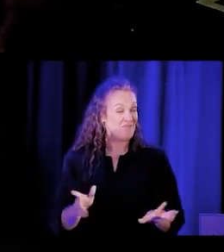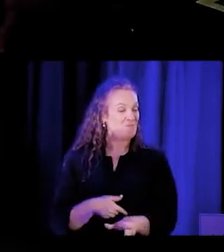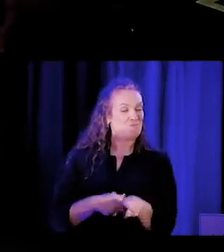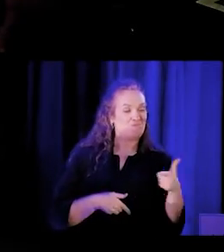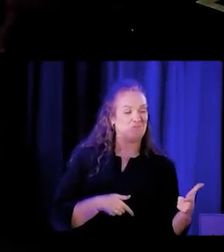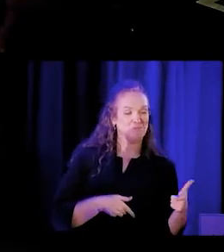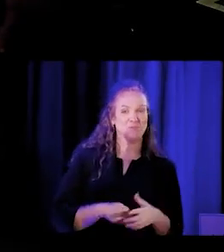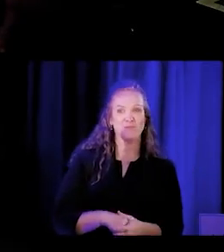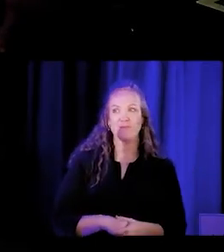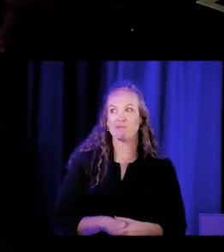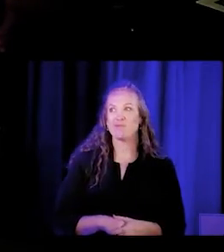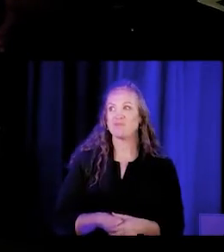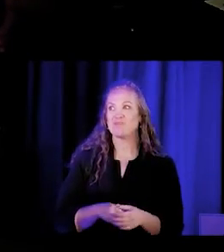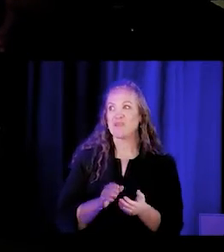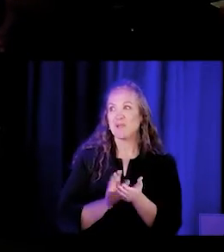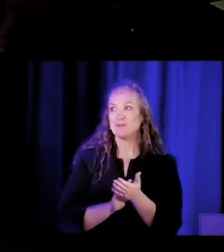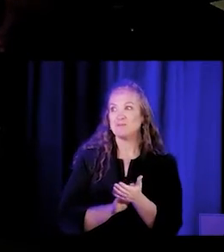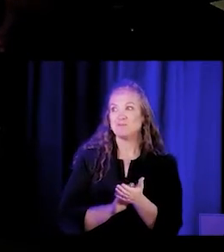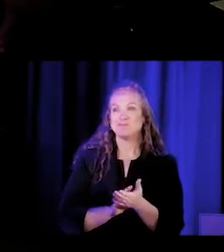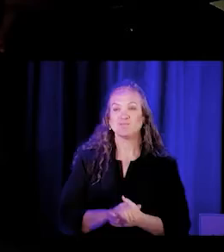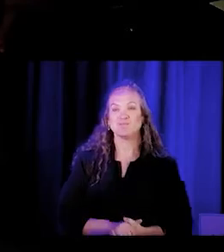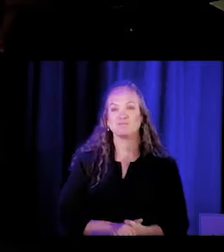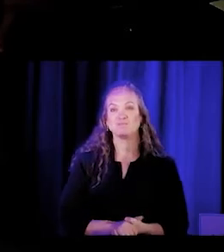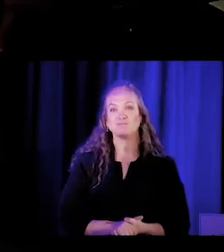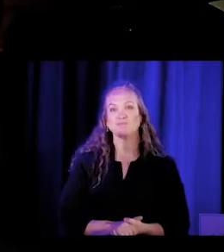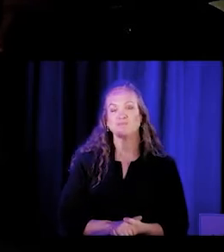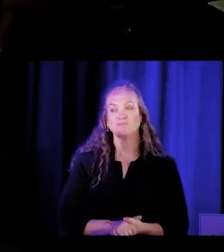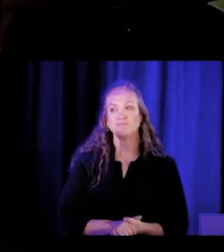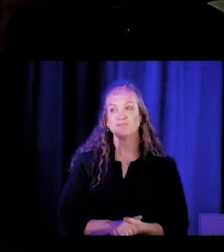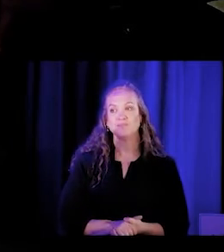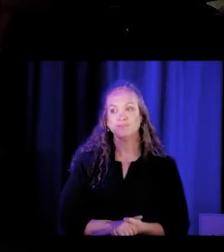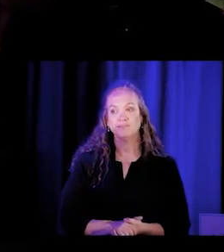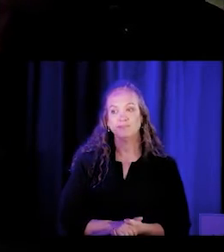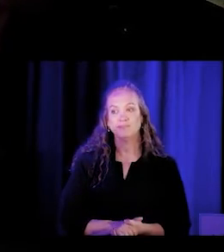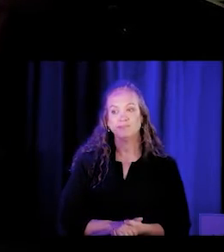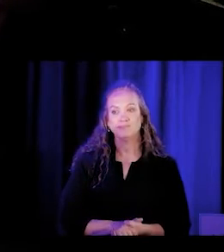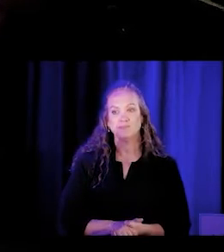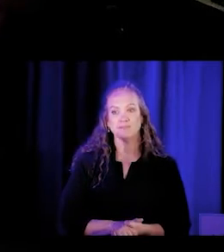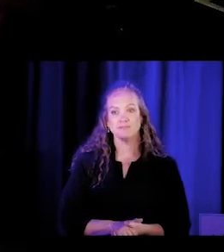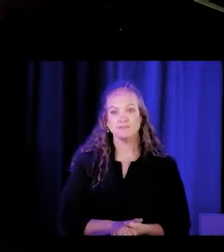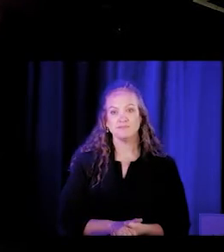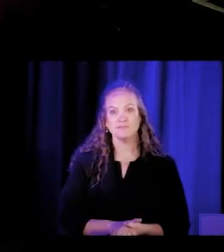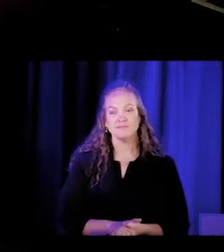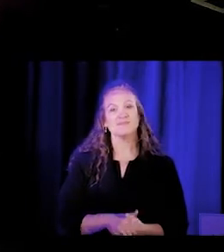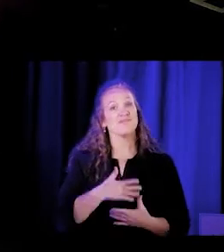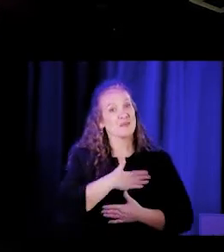Thank you for framing it. (audience applauding) It's a pleasure to be here today